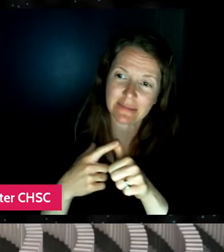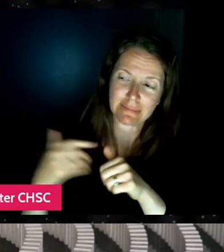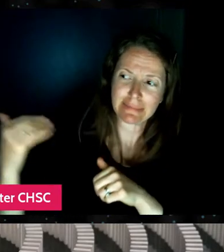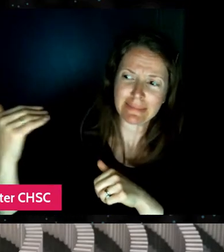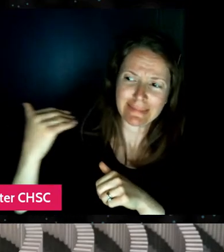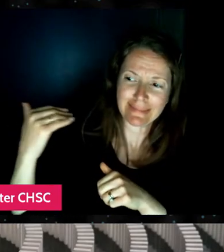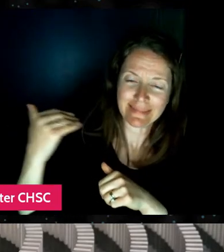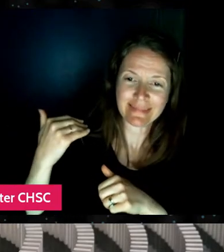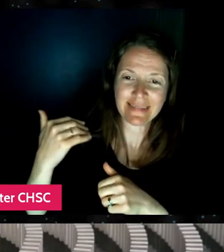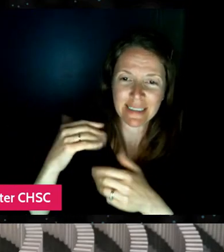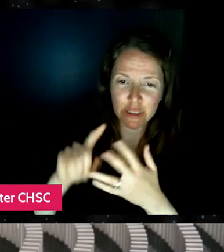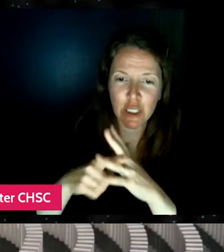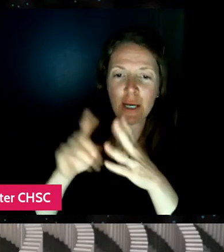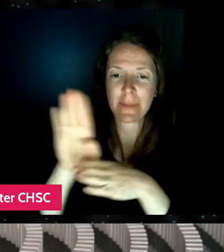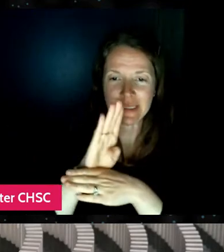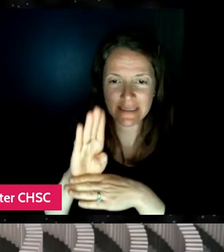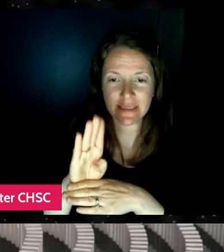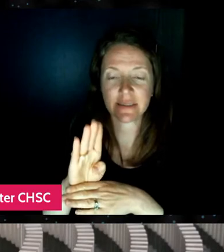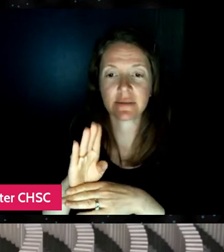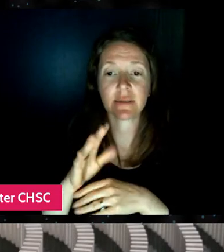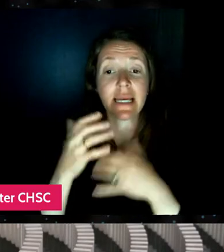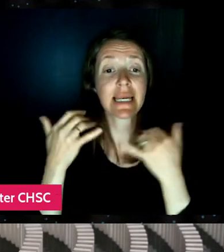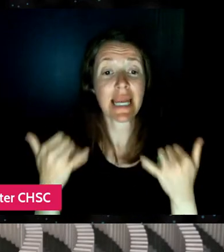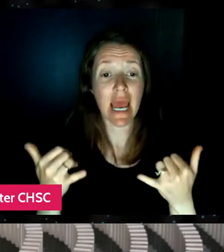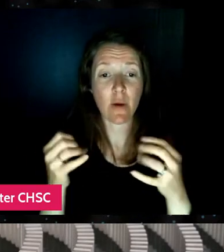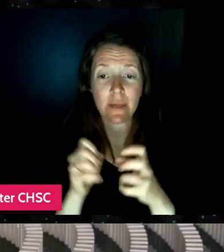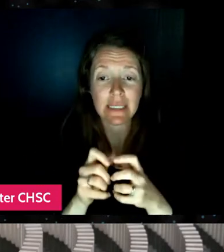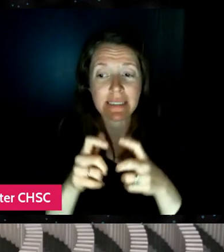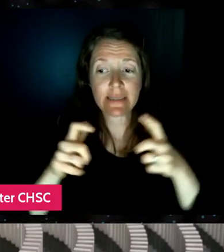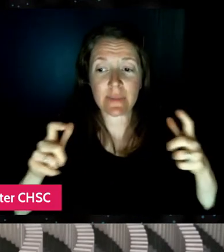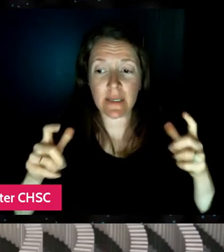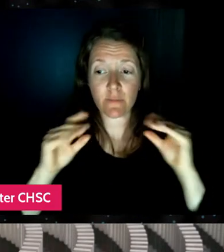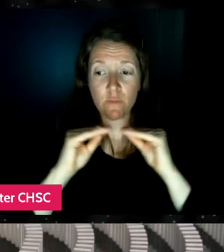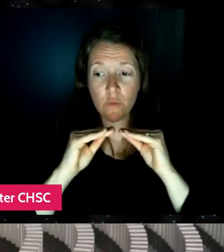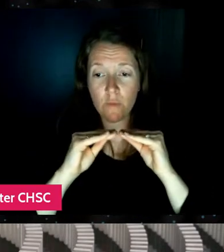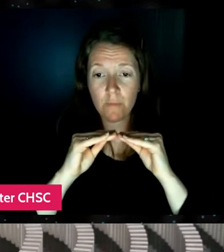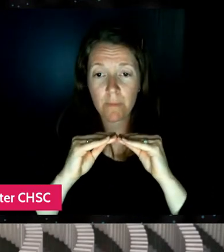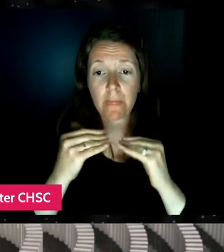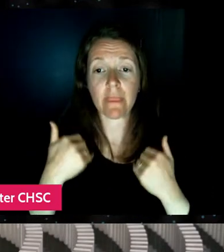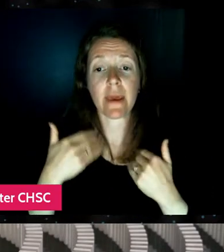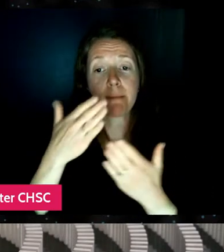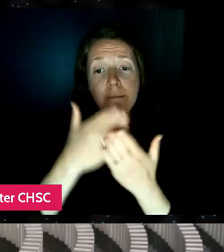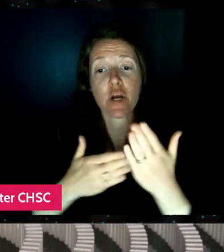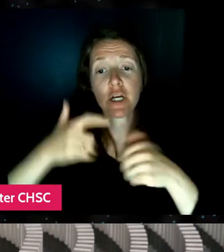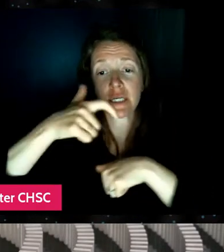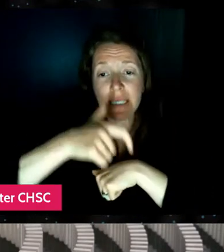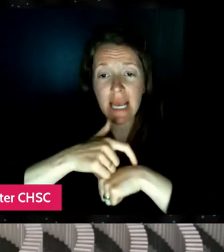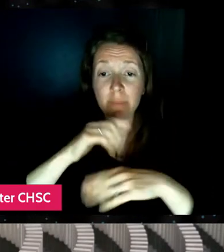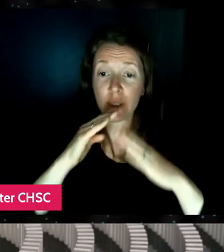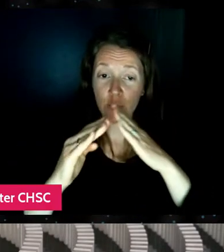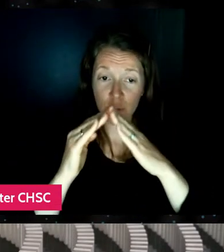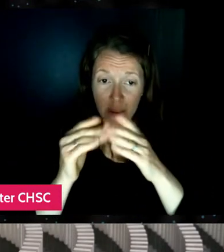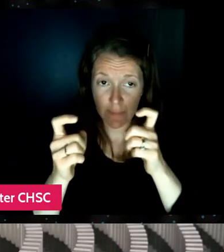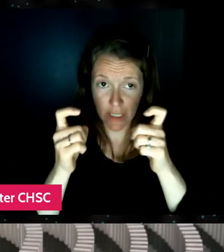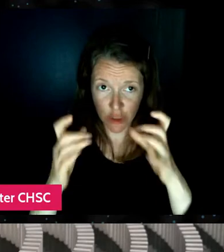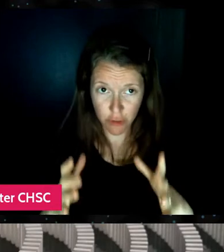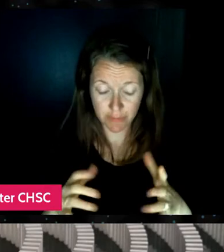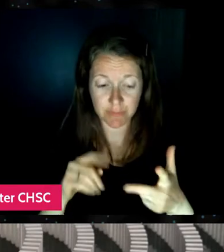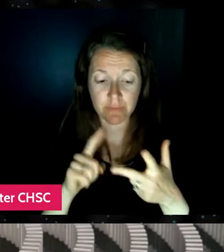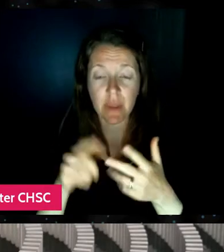and now I've expanded a little bit. So we have part-time community managers, a part-time editor